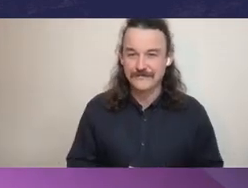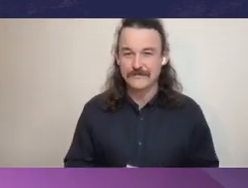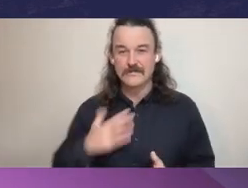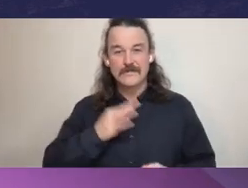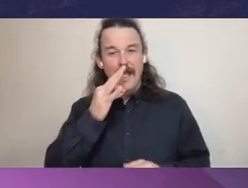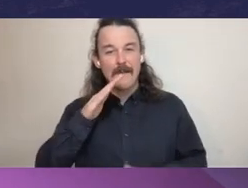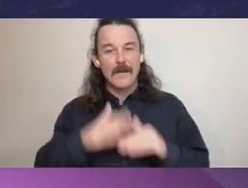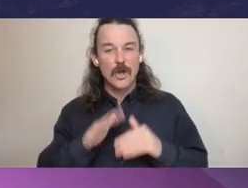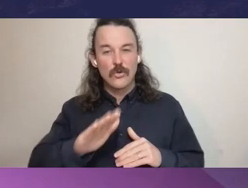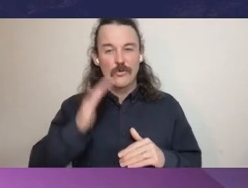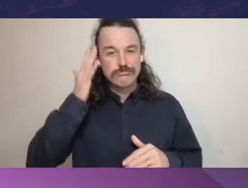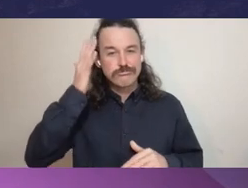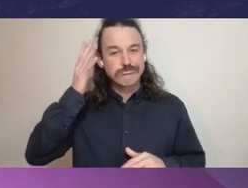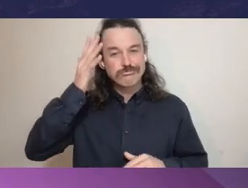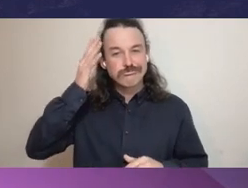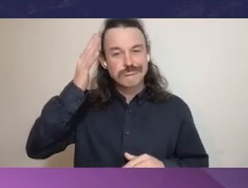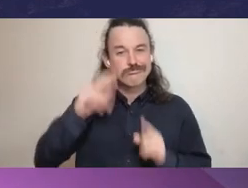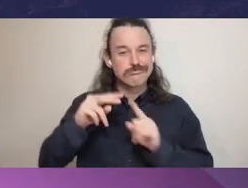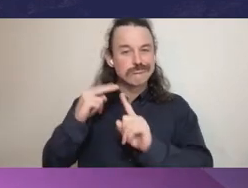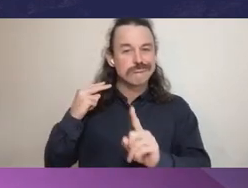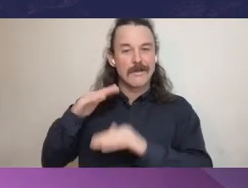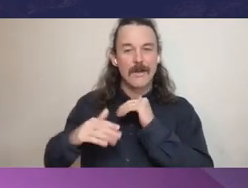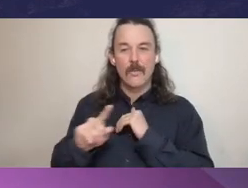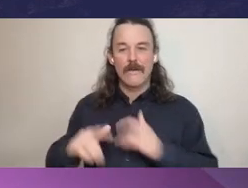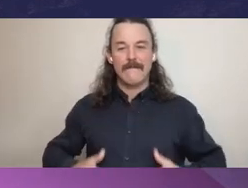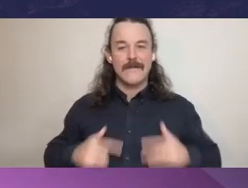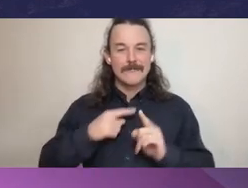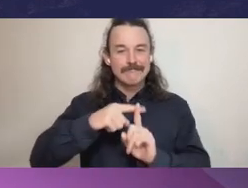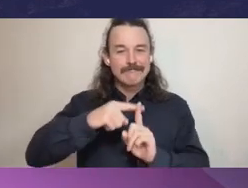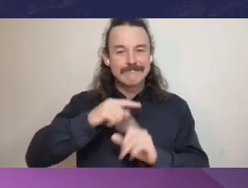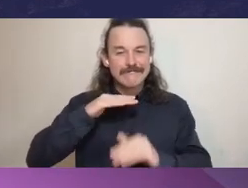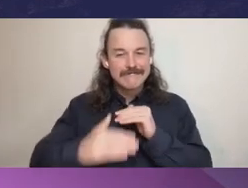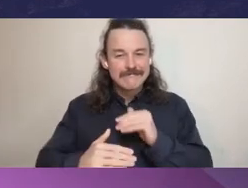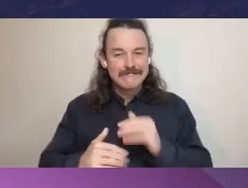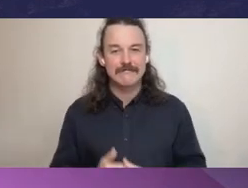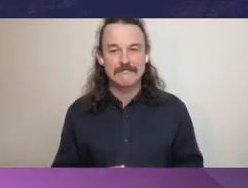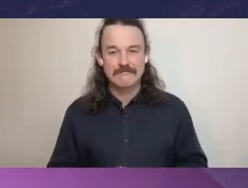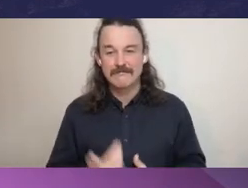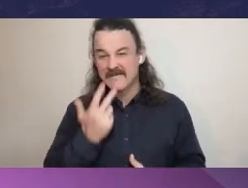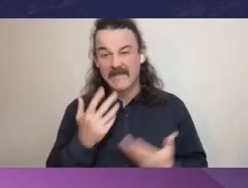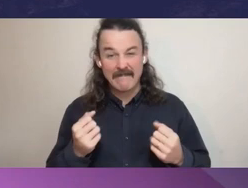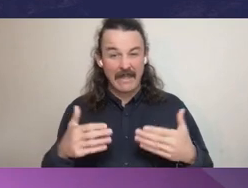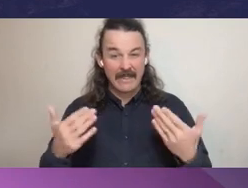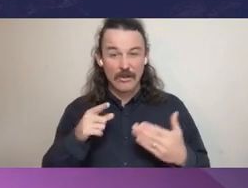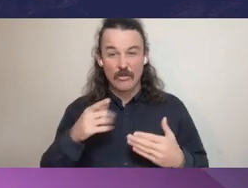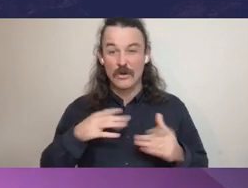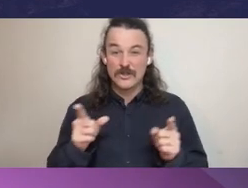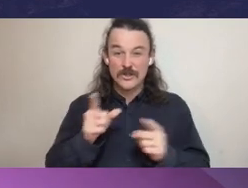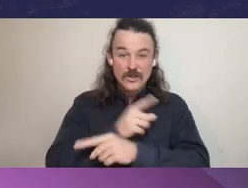looking at what you're optimistic about, whether there’s anything you may change or any unfinished business.